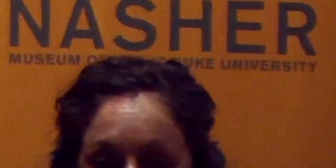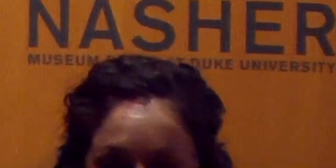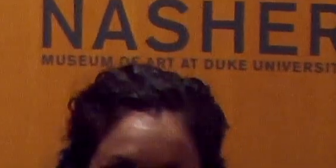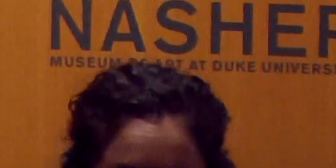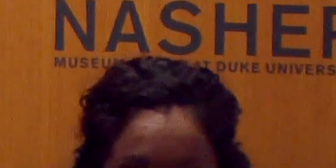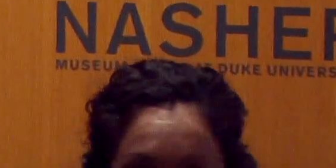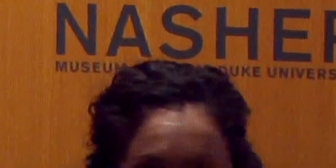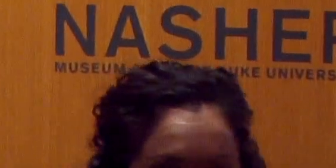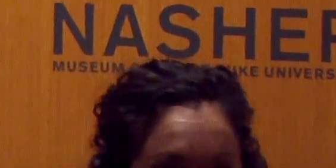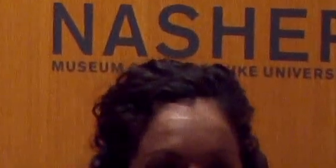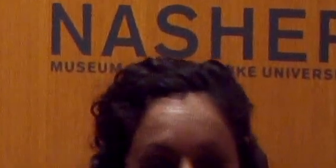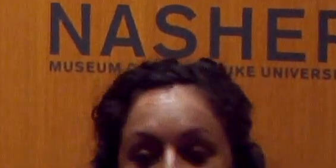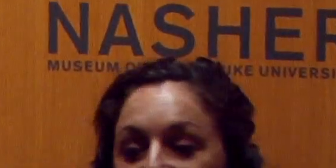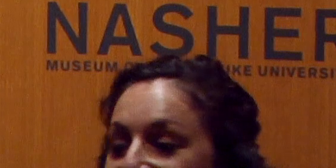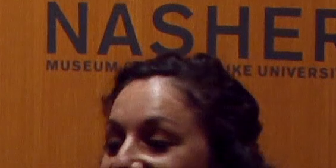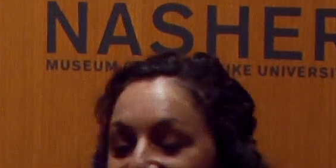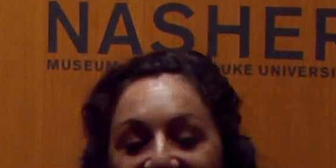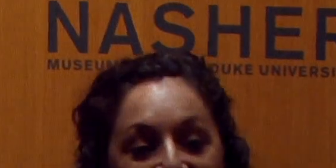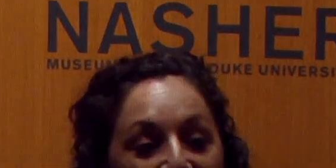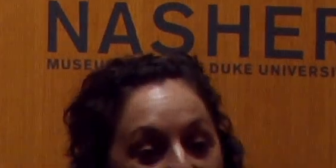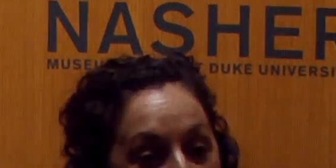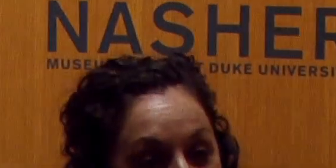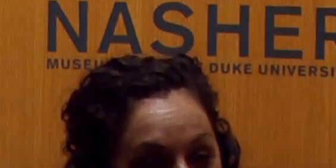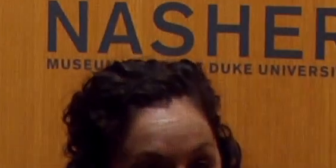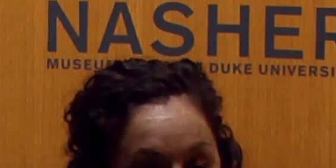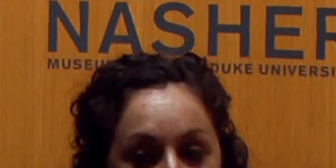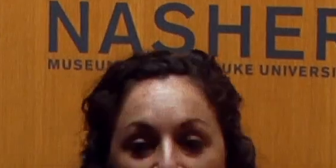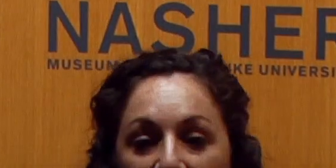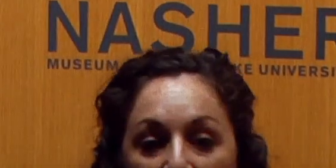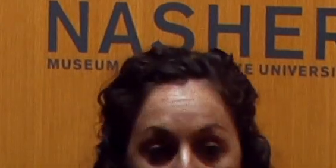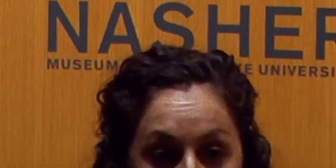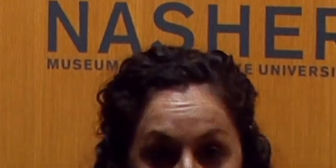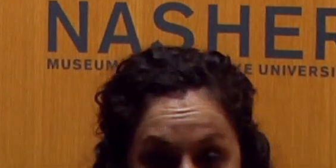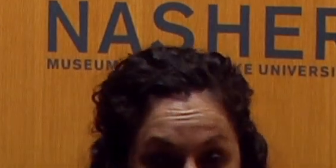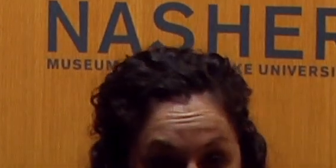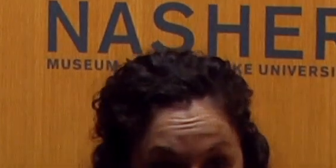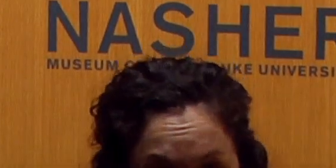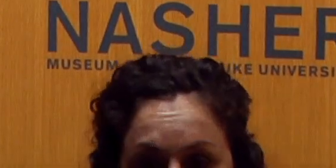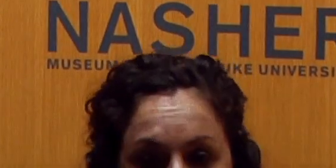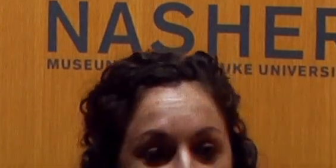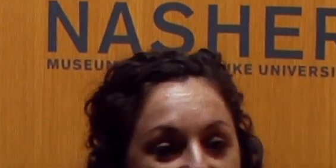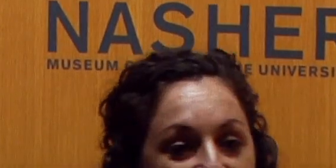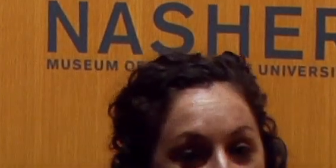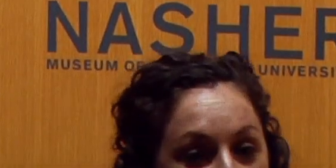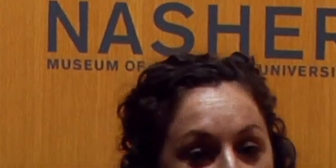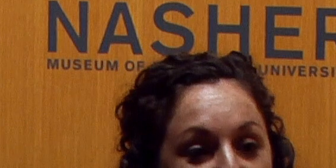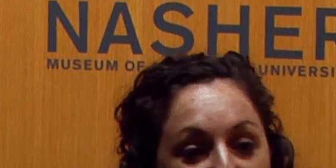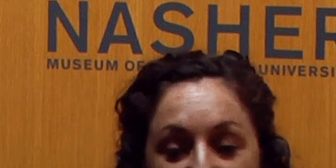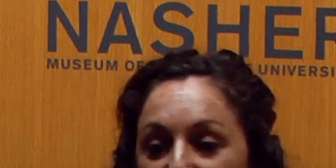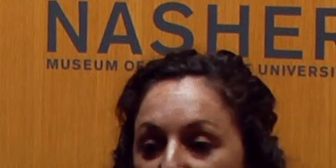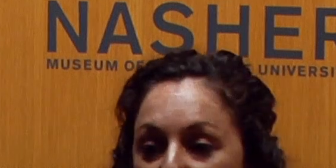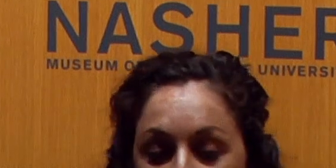Thank you all for coming. I just, as I dismiss you, I want to say thank you to the students of Duke Disability Alliance who put this on.